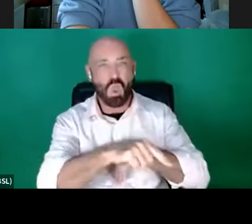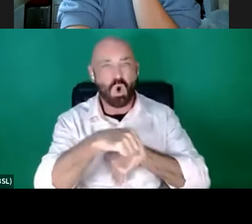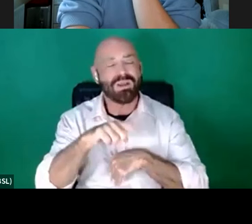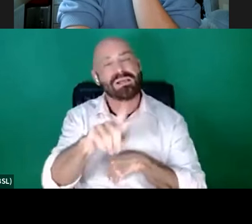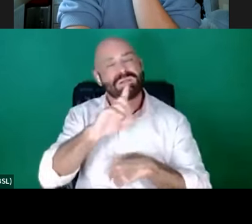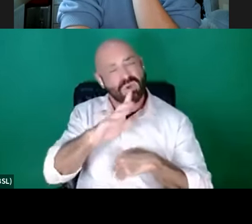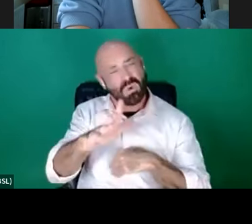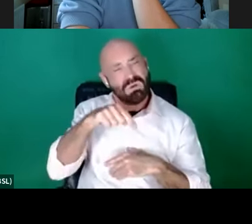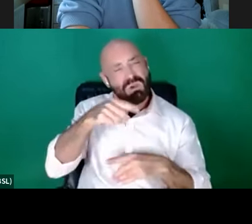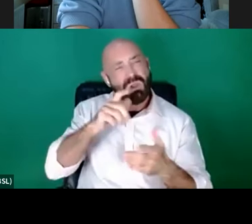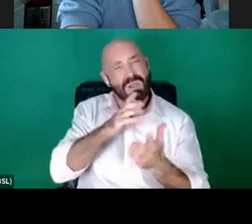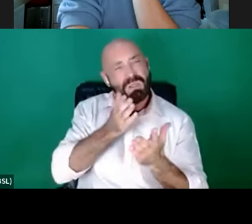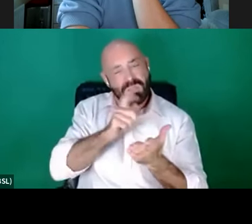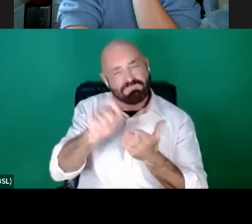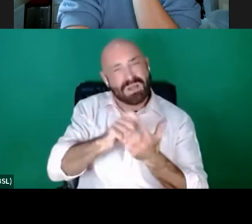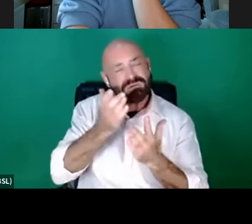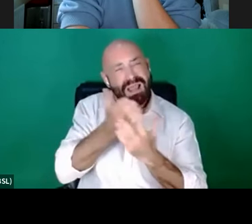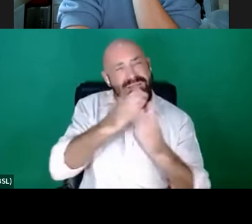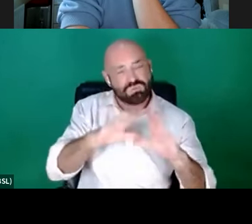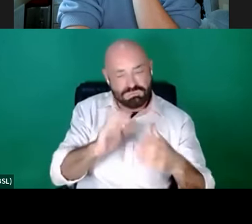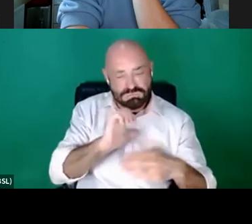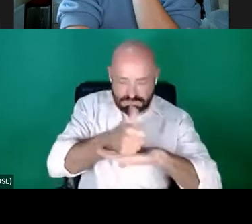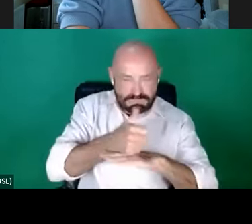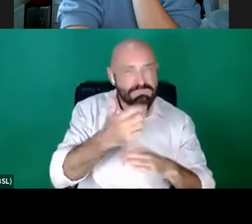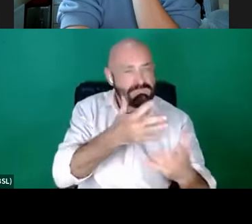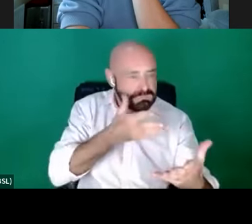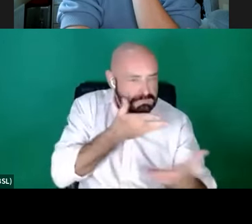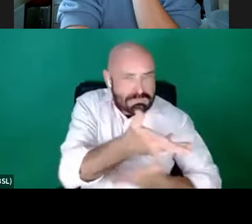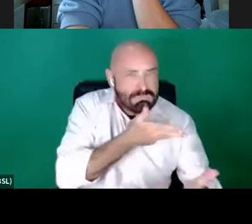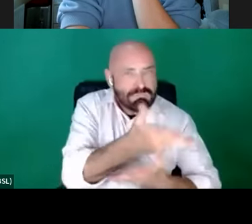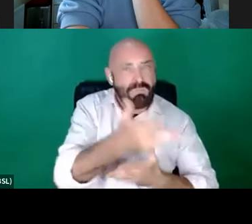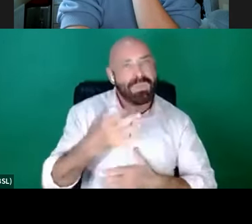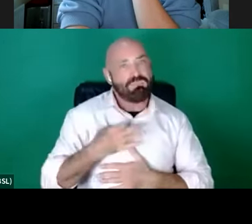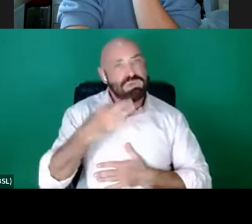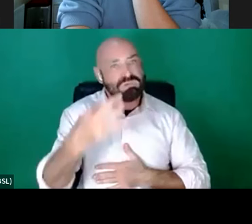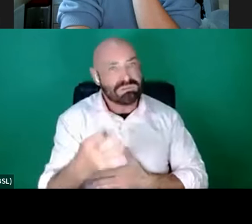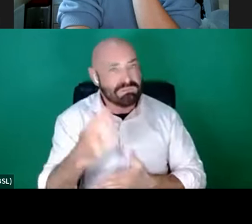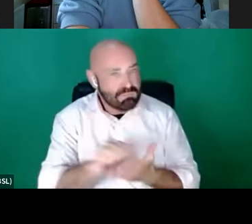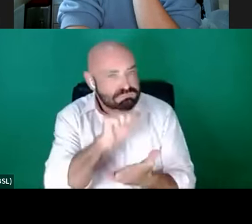and opportunities and to create meaningful representation of disability on screen. We've